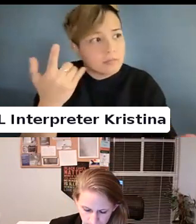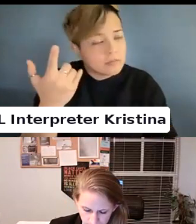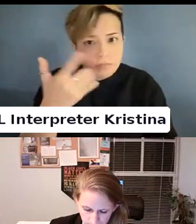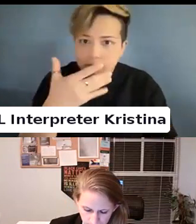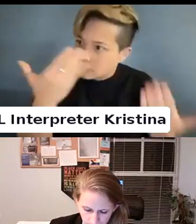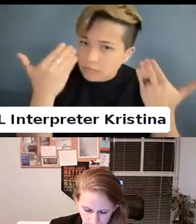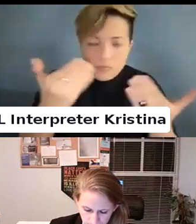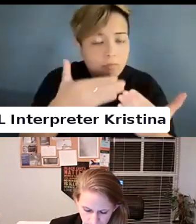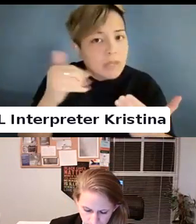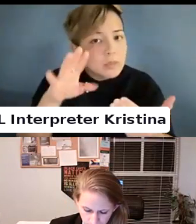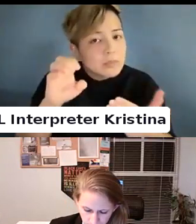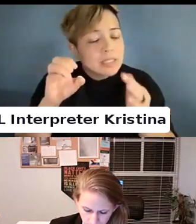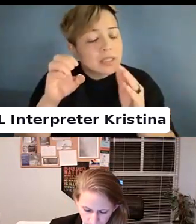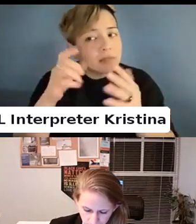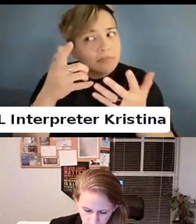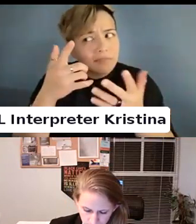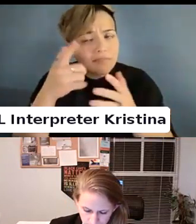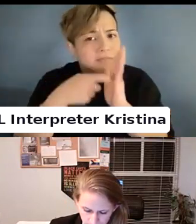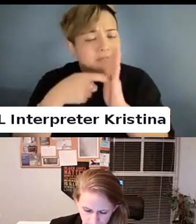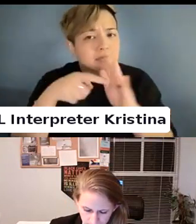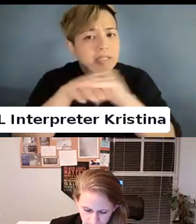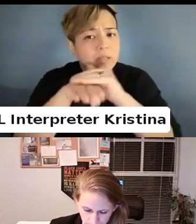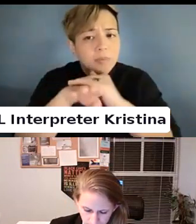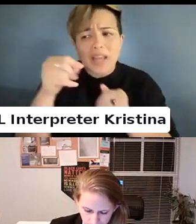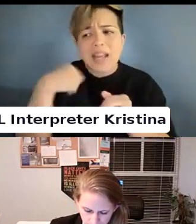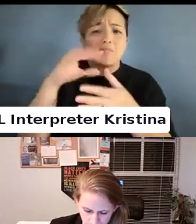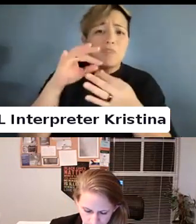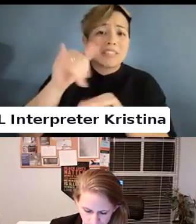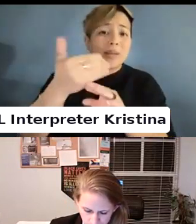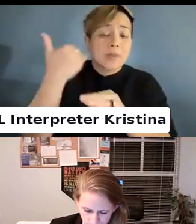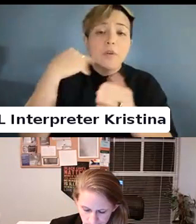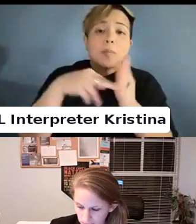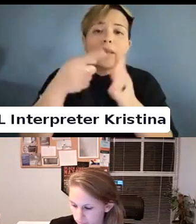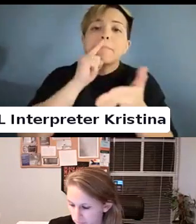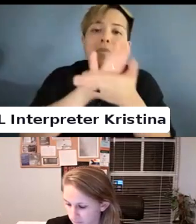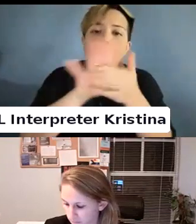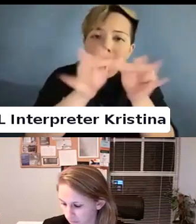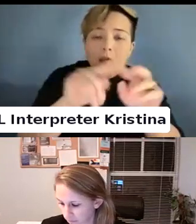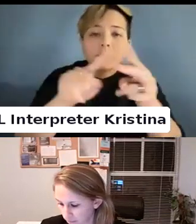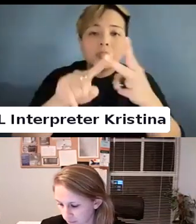And I kind of reference that before about plain language in captioning and ASL and exam